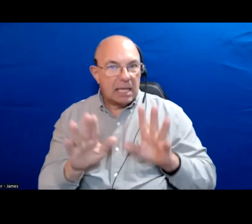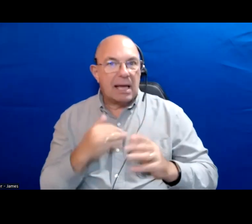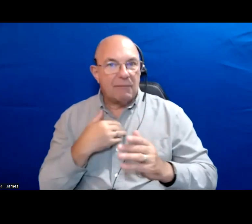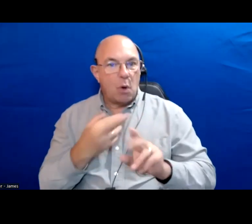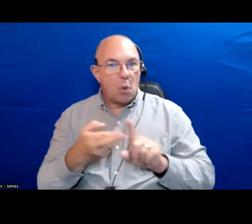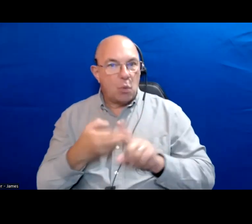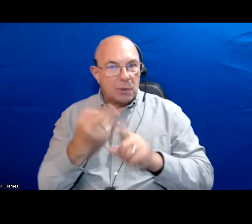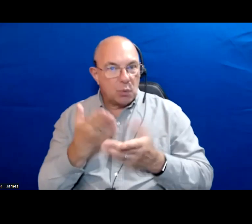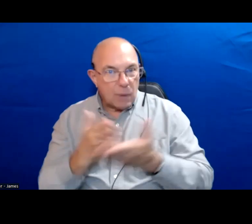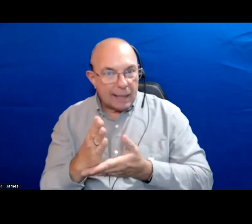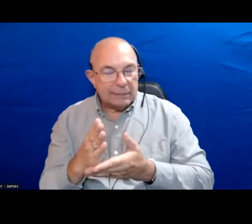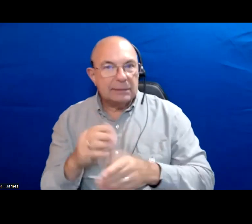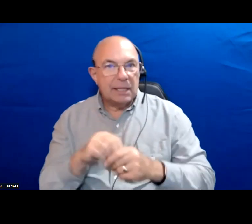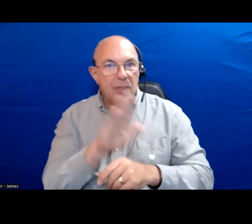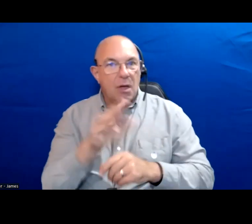rights in their platforms.